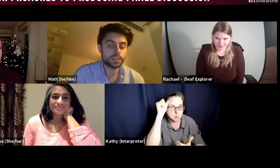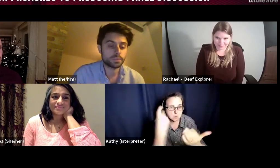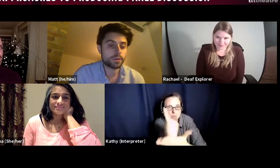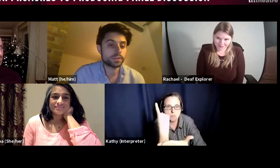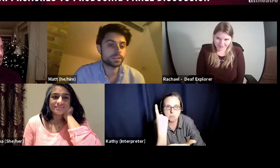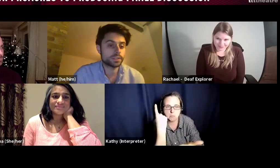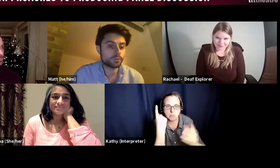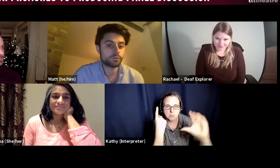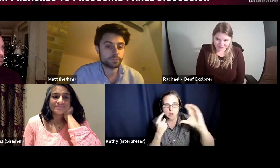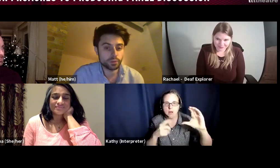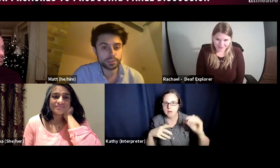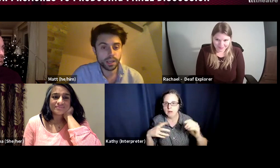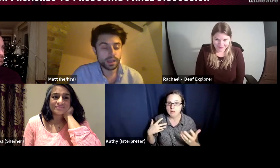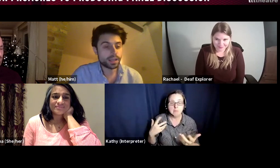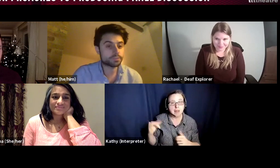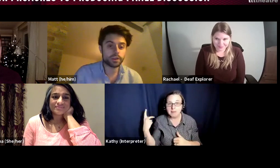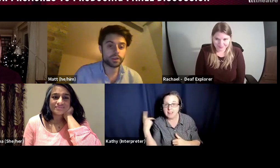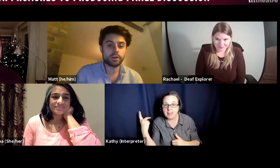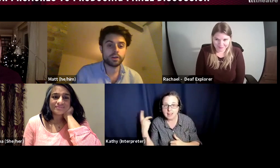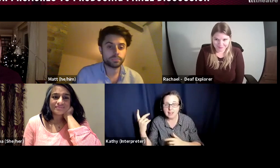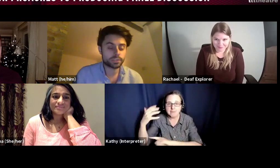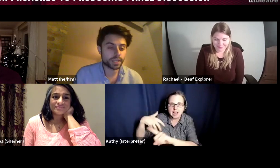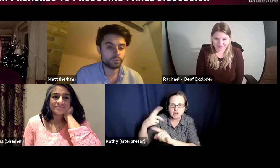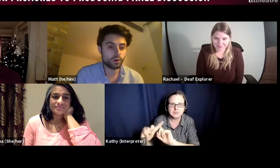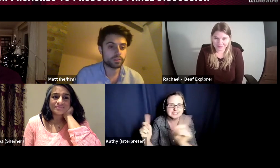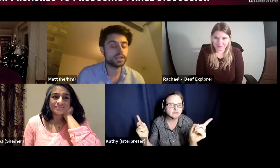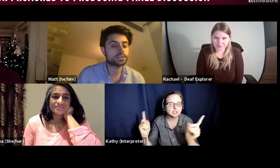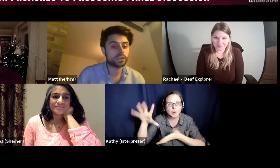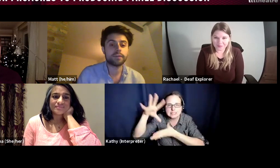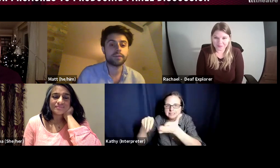experiences are different from yours. It is very hard to predict what needs you've not